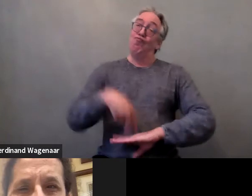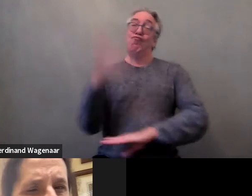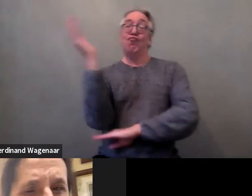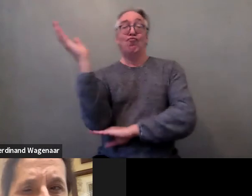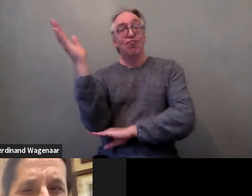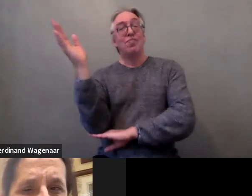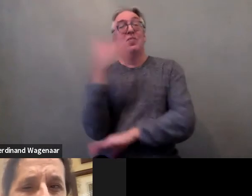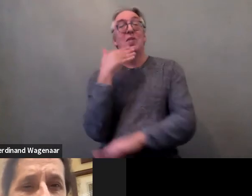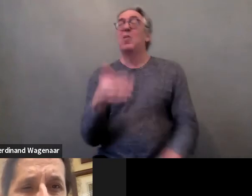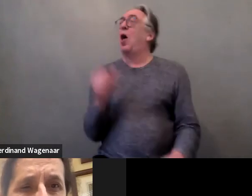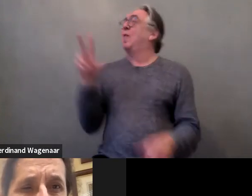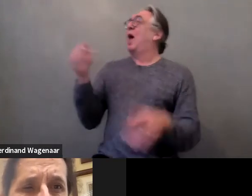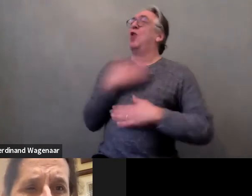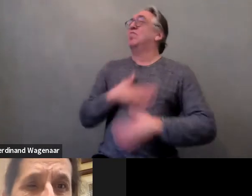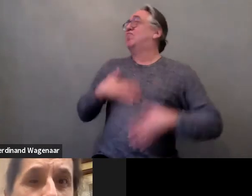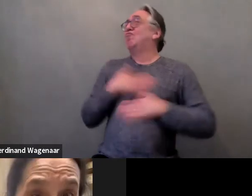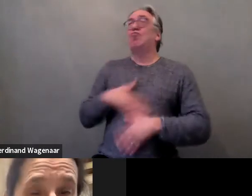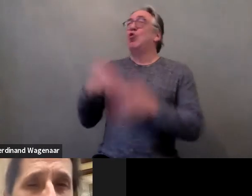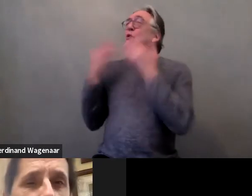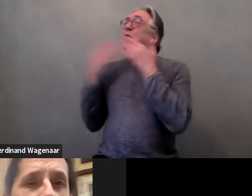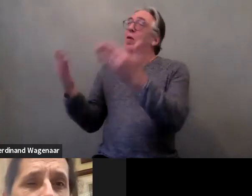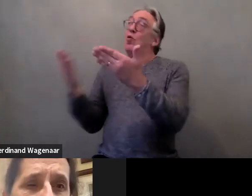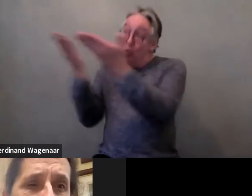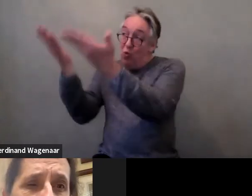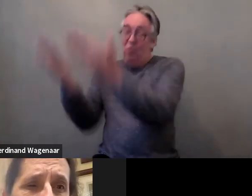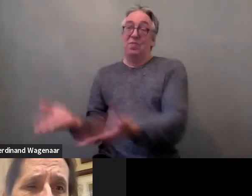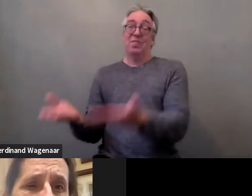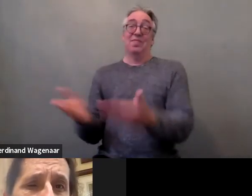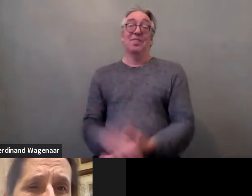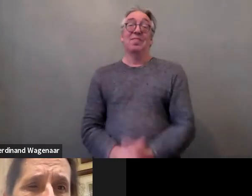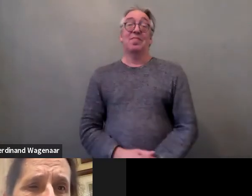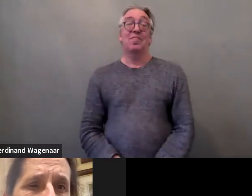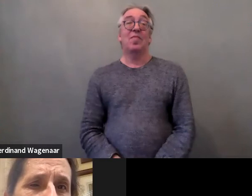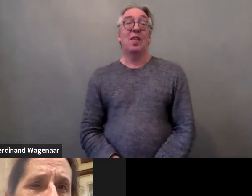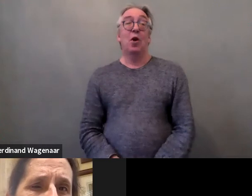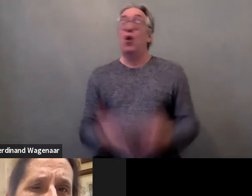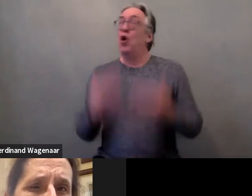It was a pleasure. Thank you for being here today with EDF